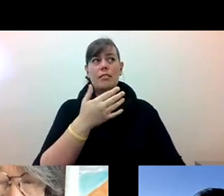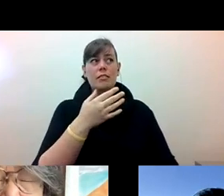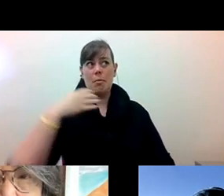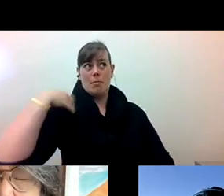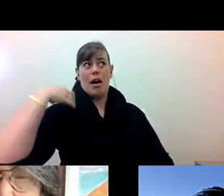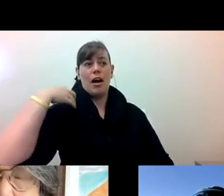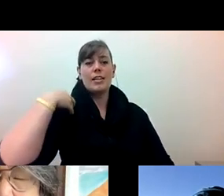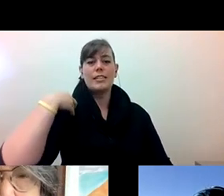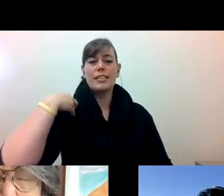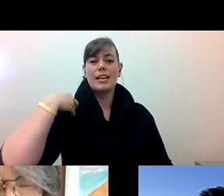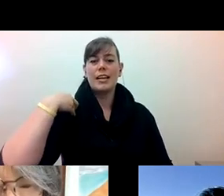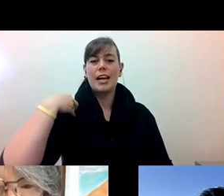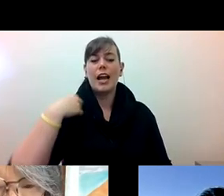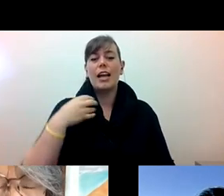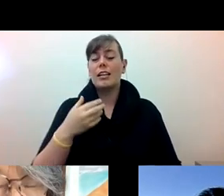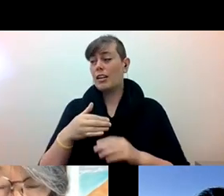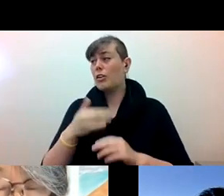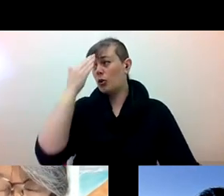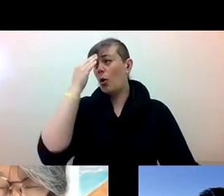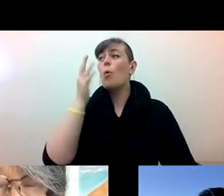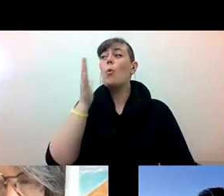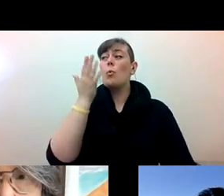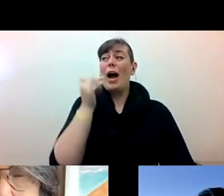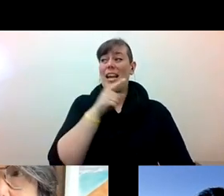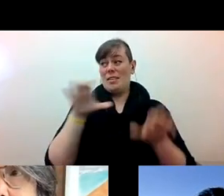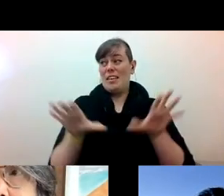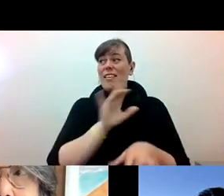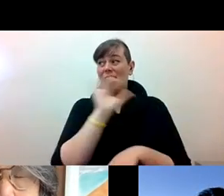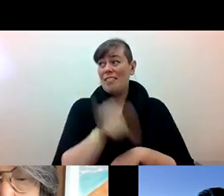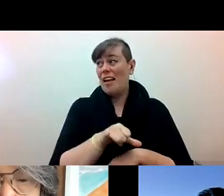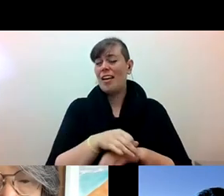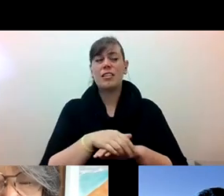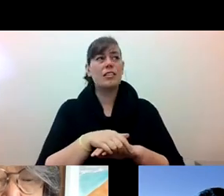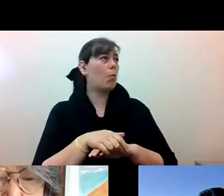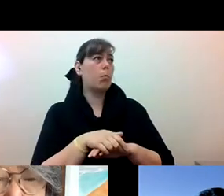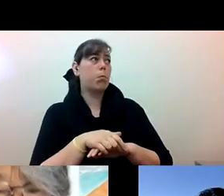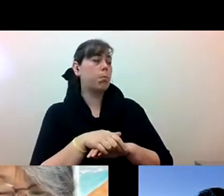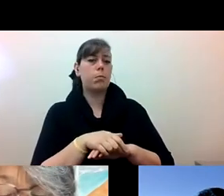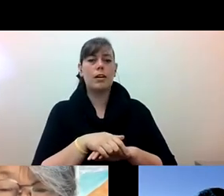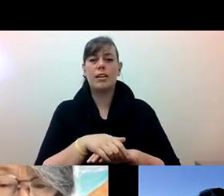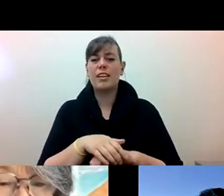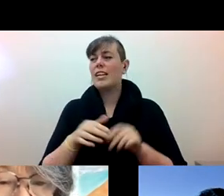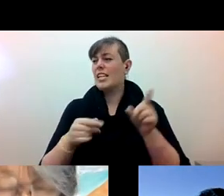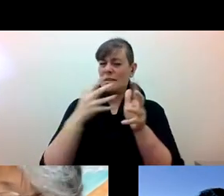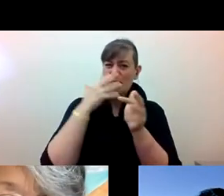pam tau lee: And he said, and do you know why he is... why he is? And I go, no. And he's, it's because he's mean and he's greedy.